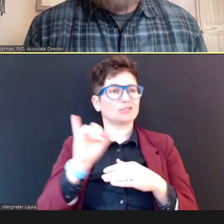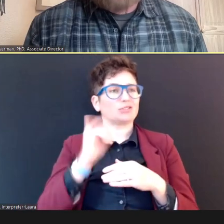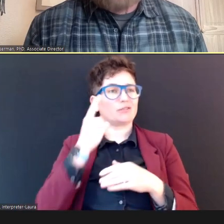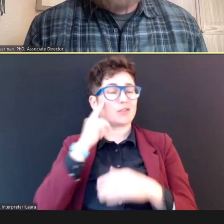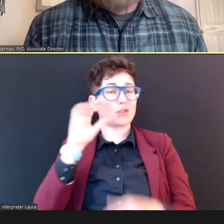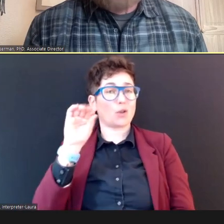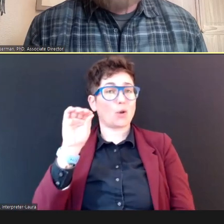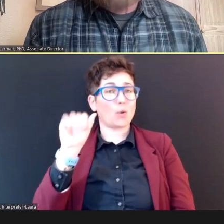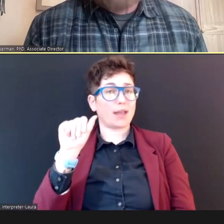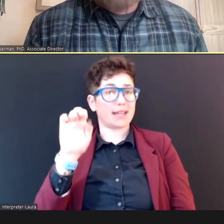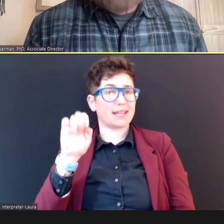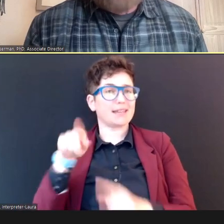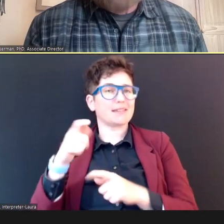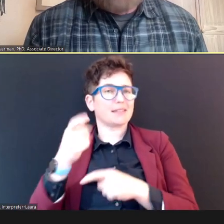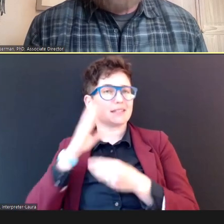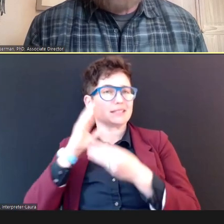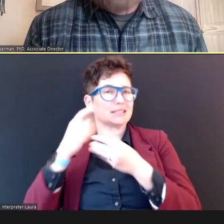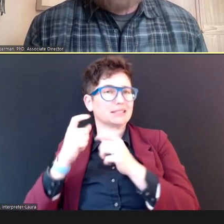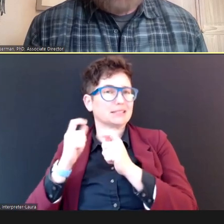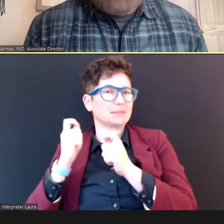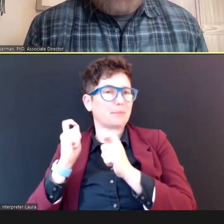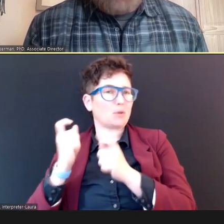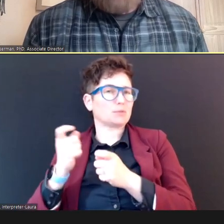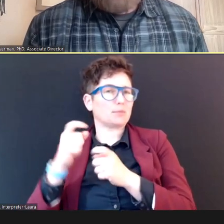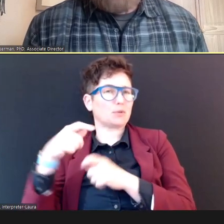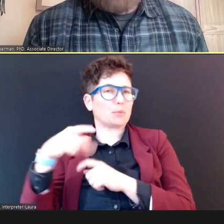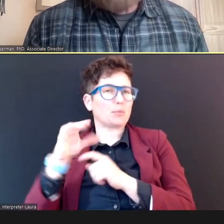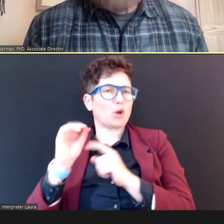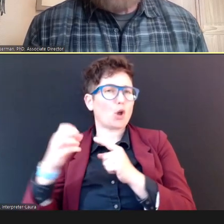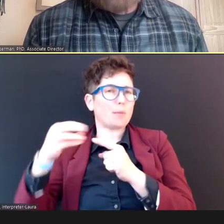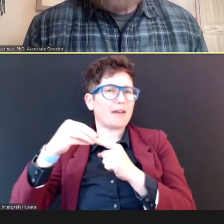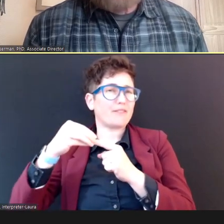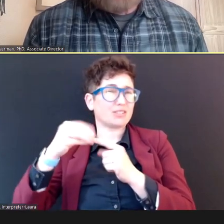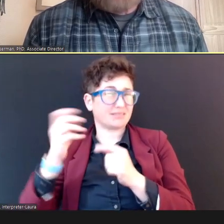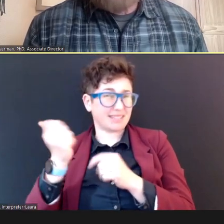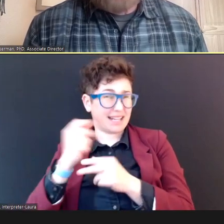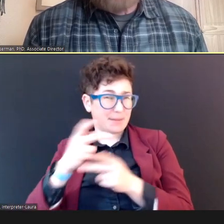probe covers, are there any places, we can purchase less-expensive ear